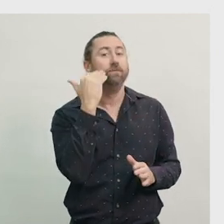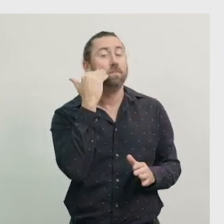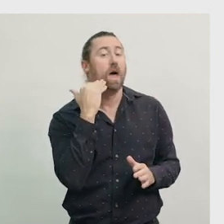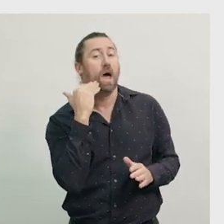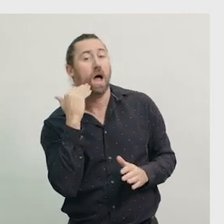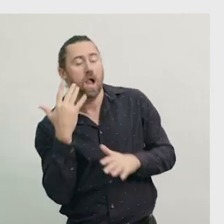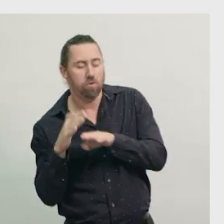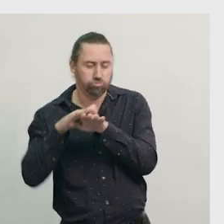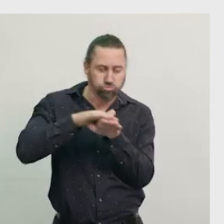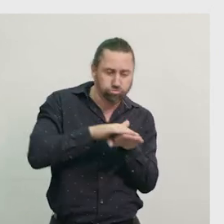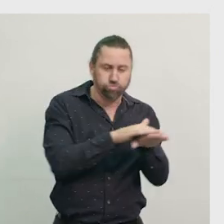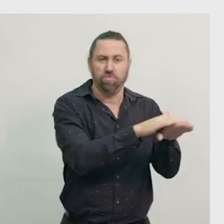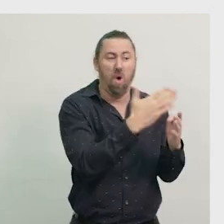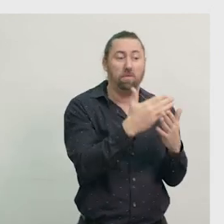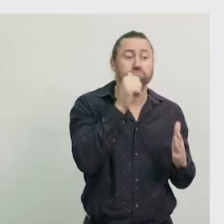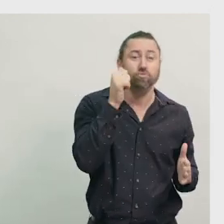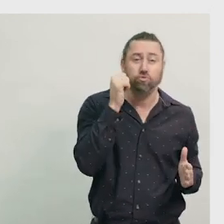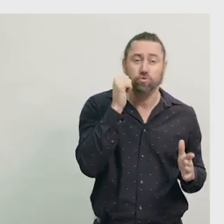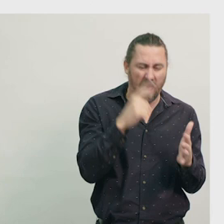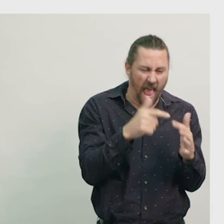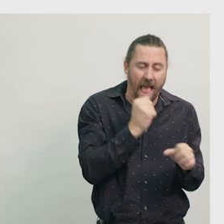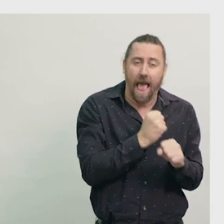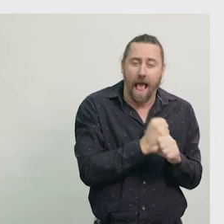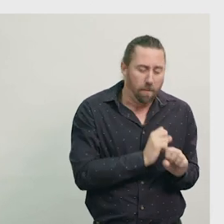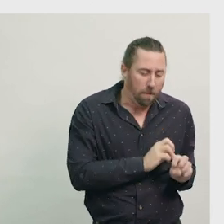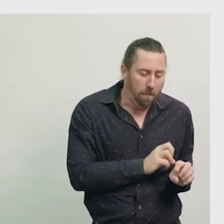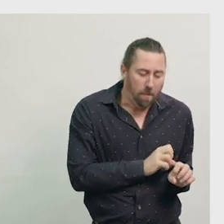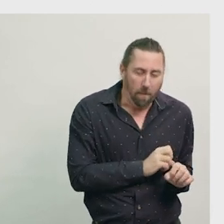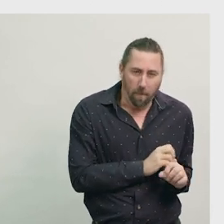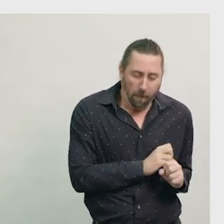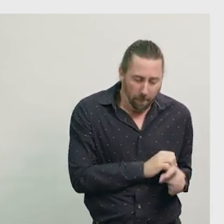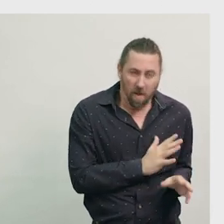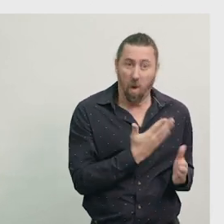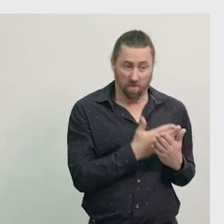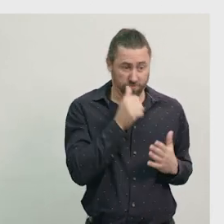during the breeding season to lay about 100 eggs on a sandy beach.